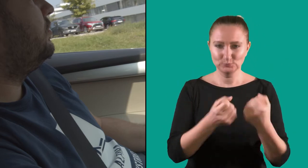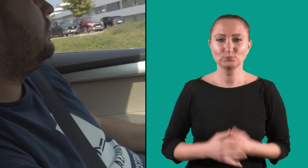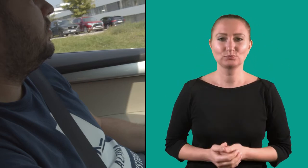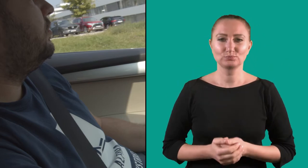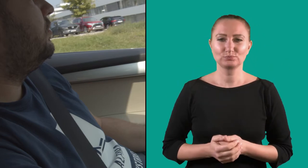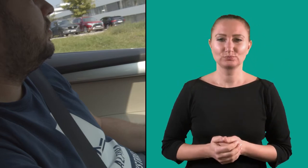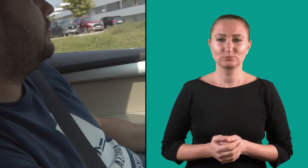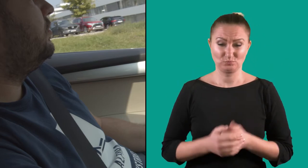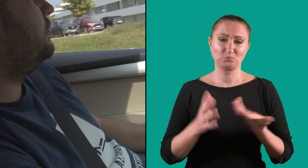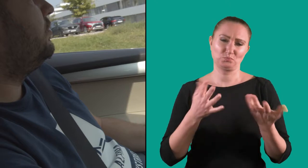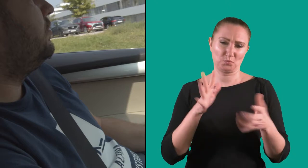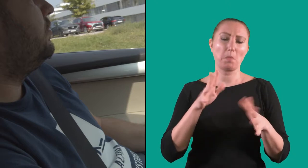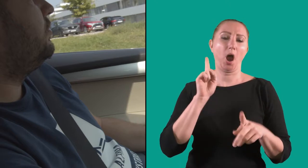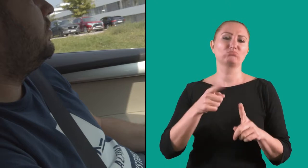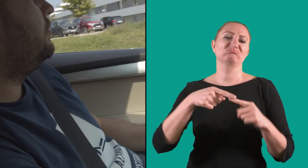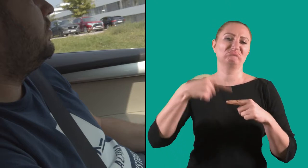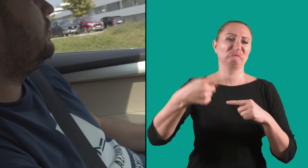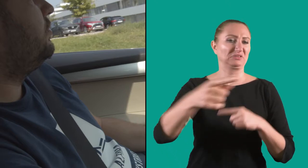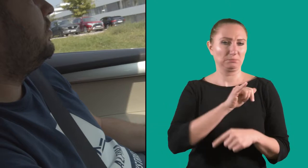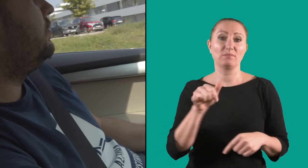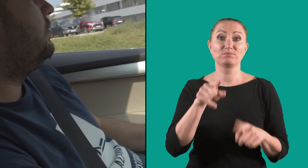at the same thing over and over.